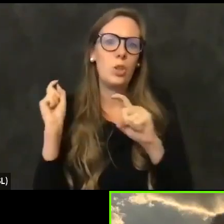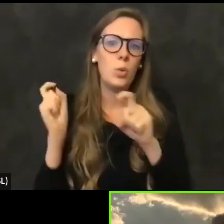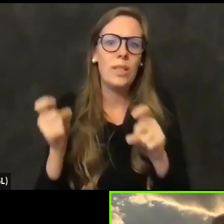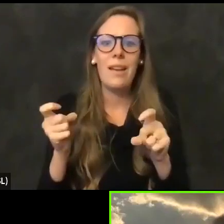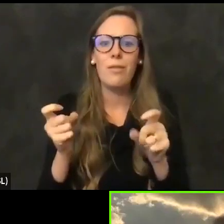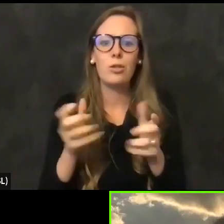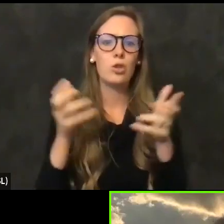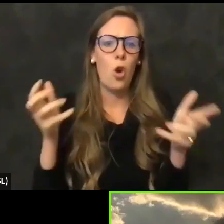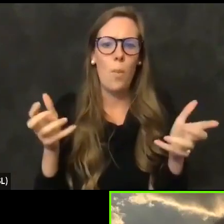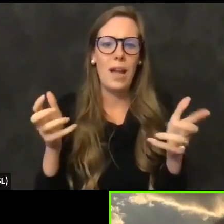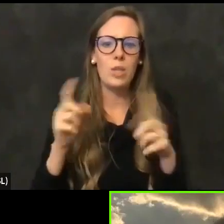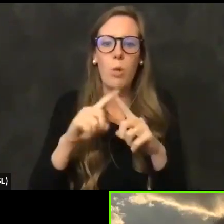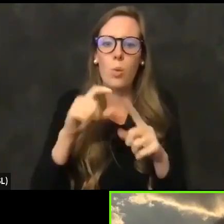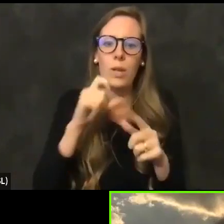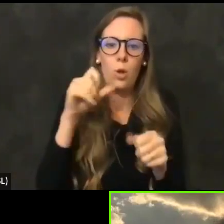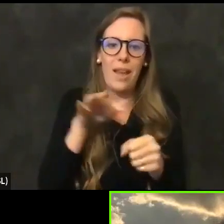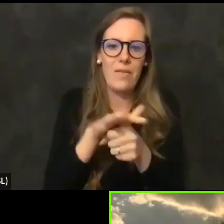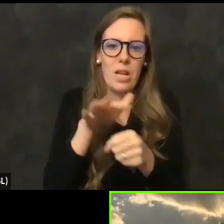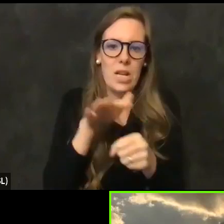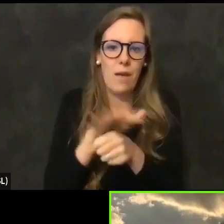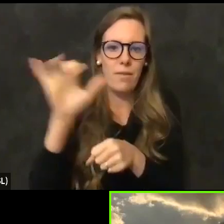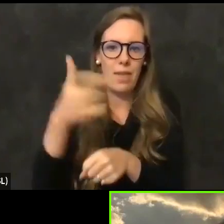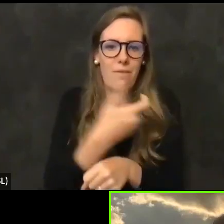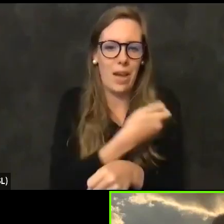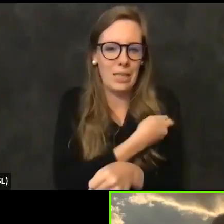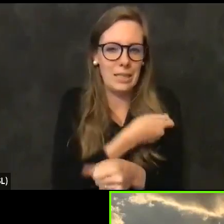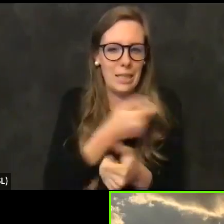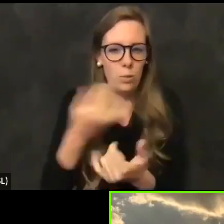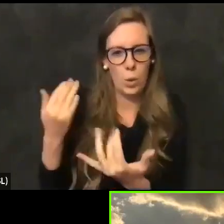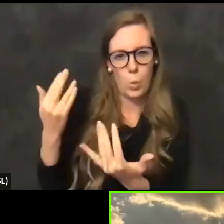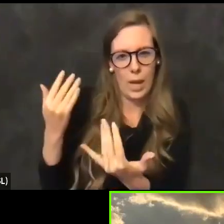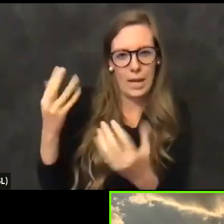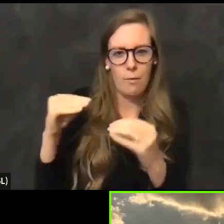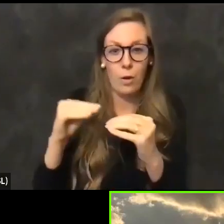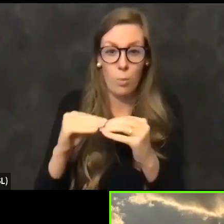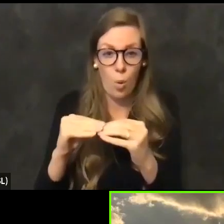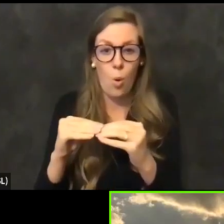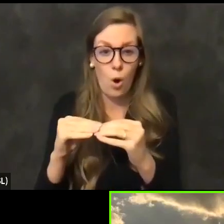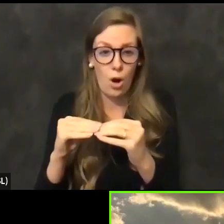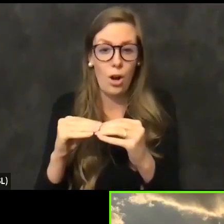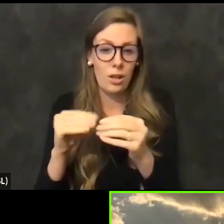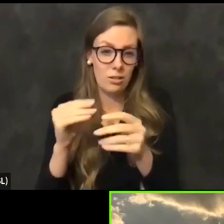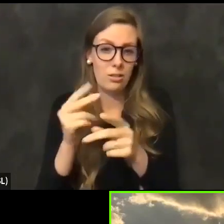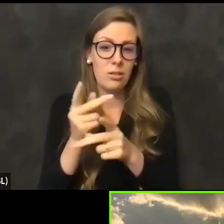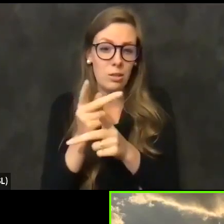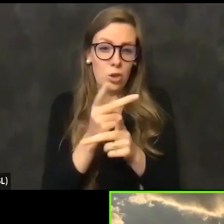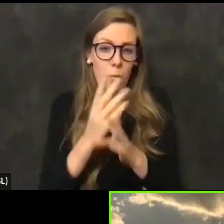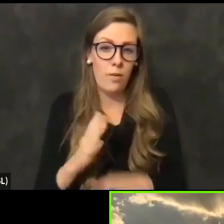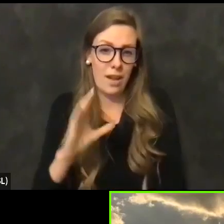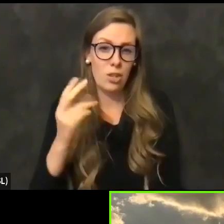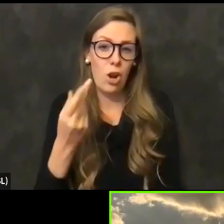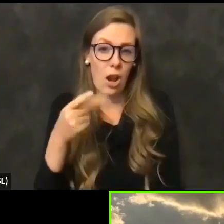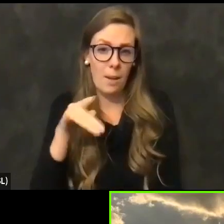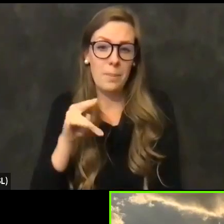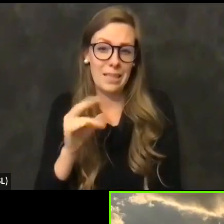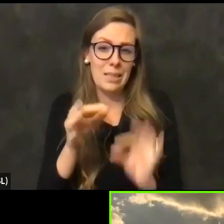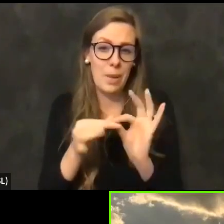And that's true here in Sonoma County, as well as Chair Hopkins has eluded to. We do know that the third party